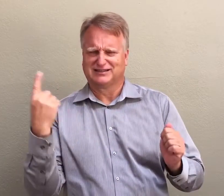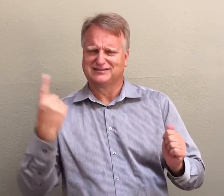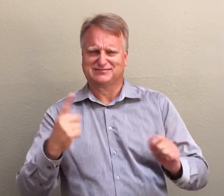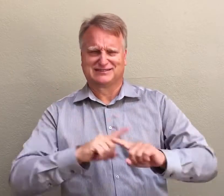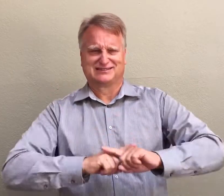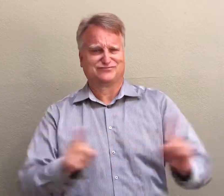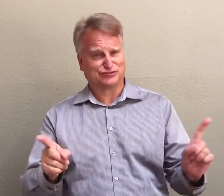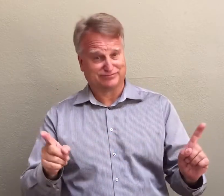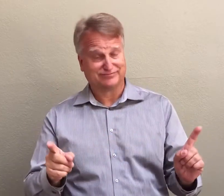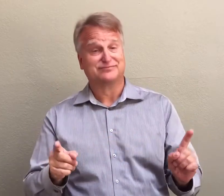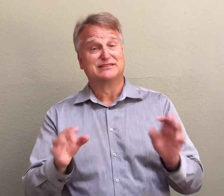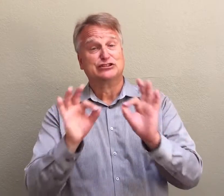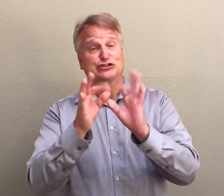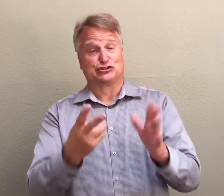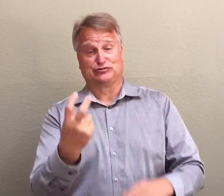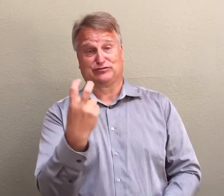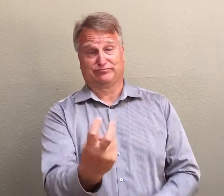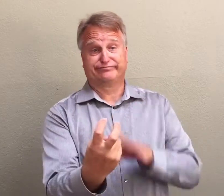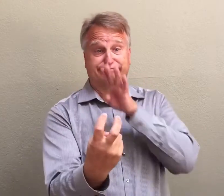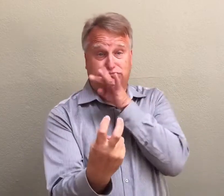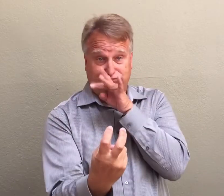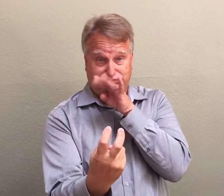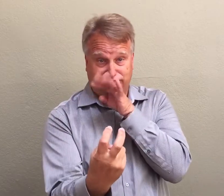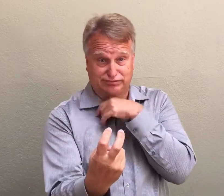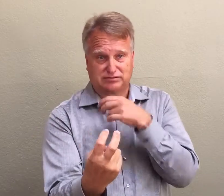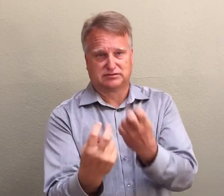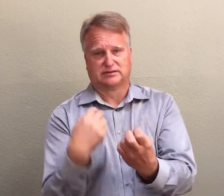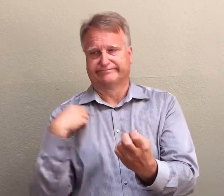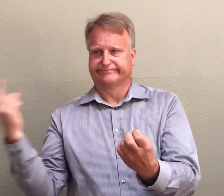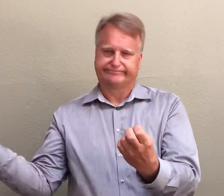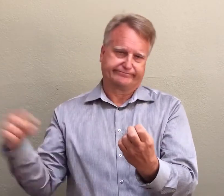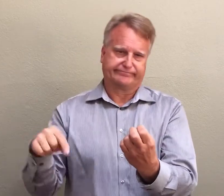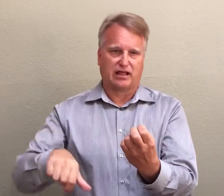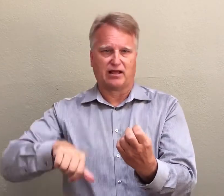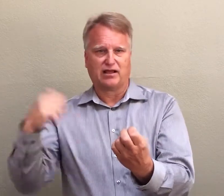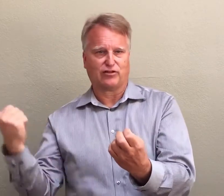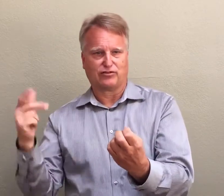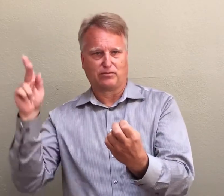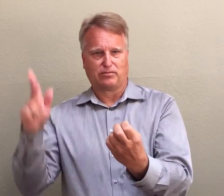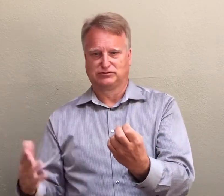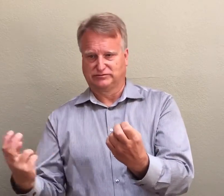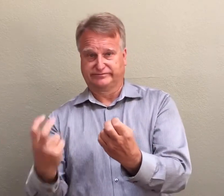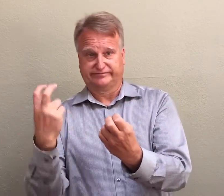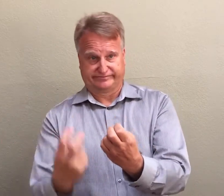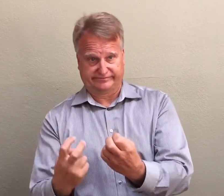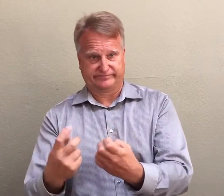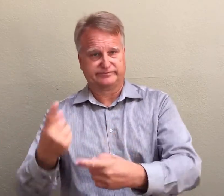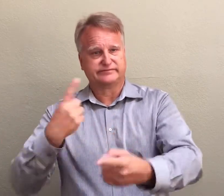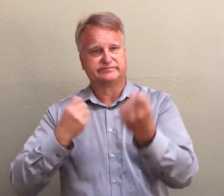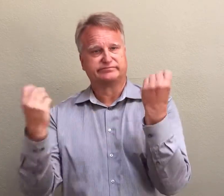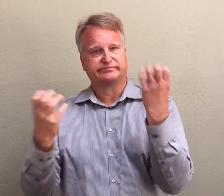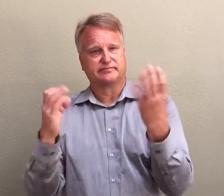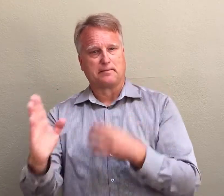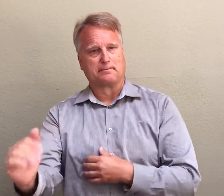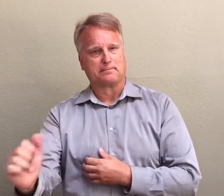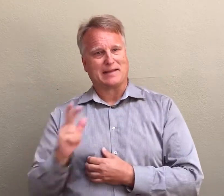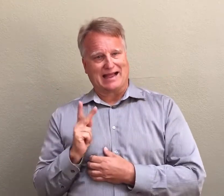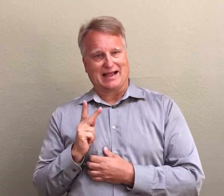I had wanted to try something different. In this situation, I had a person interpreting my ASL presentation into Spoken English. I also arranged to have a different interpreter sit next to this person to do the transliteration.